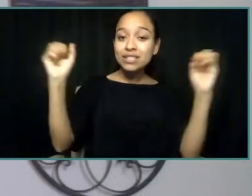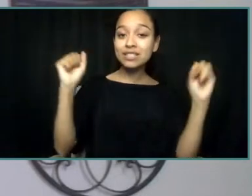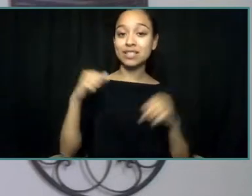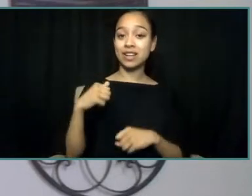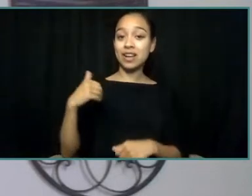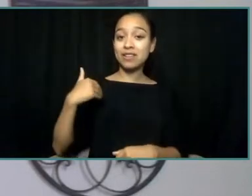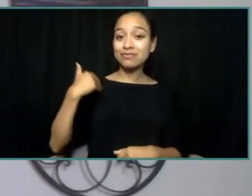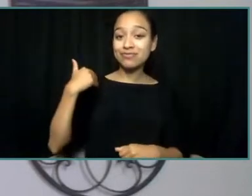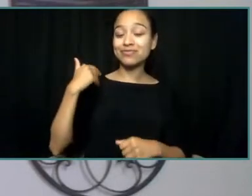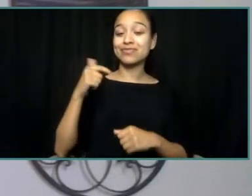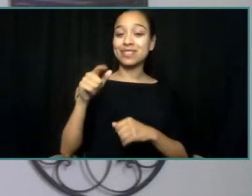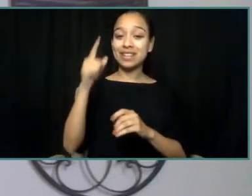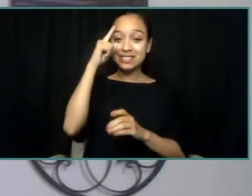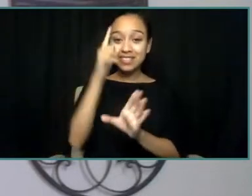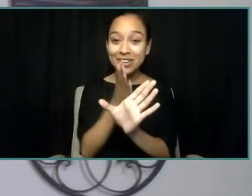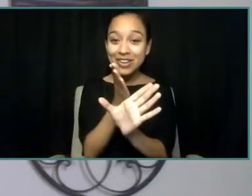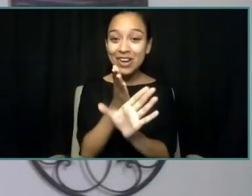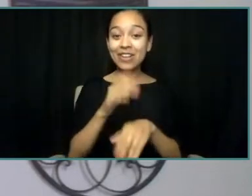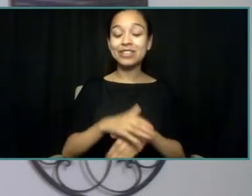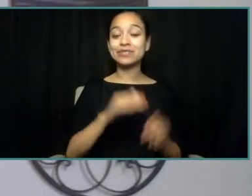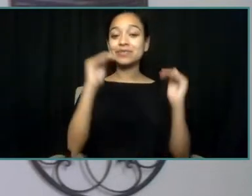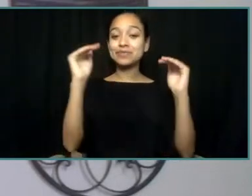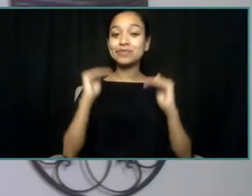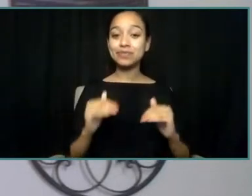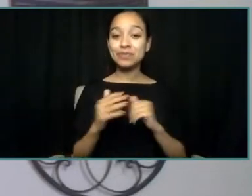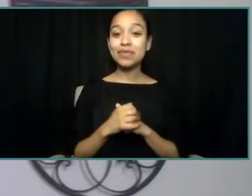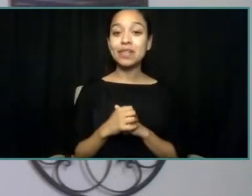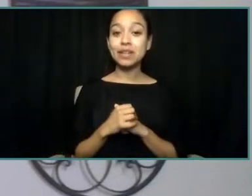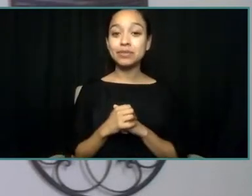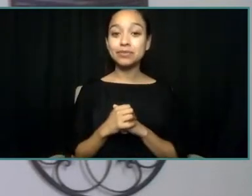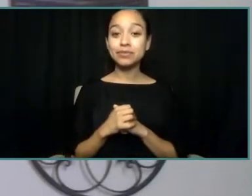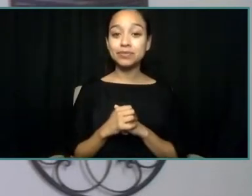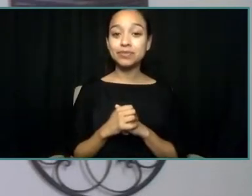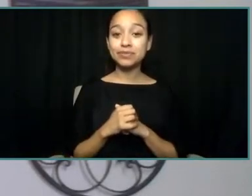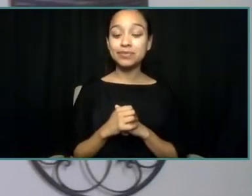Senior Product Management Director at Beacon Health Options, and last but certainly not least,